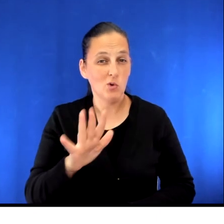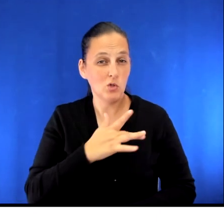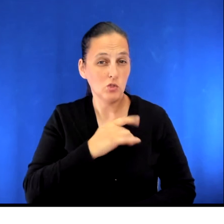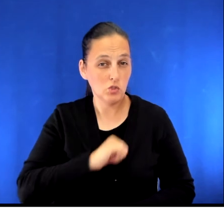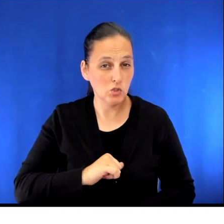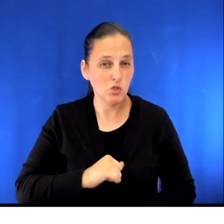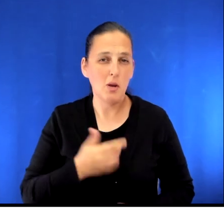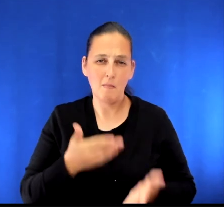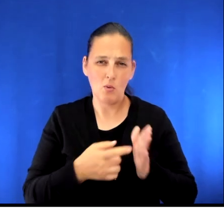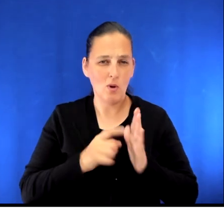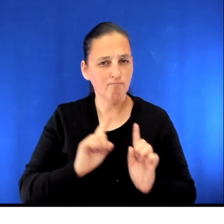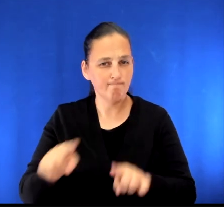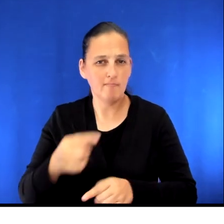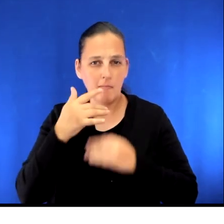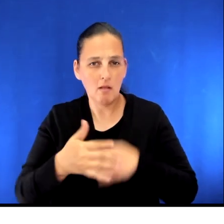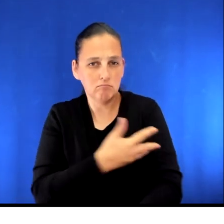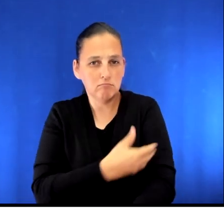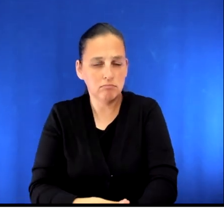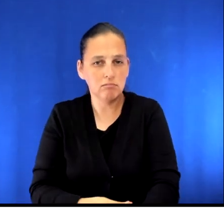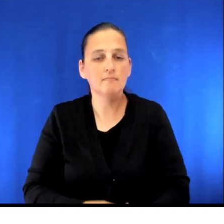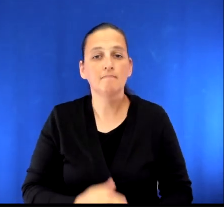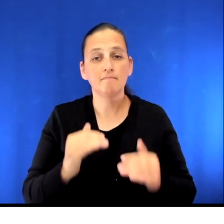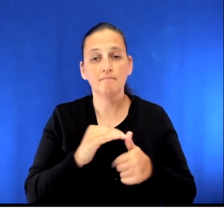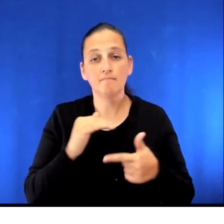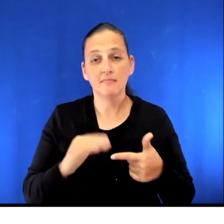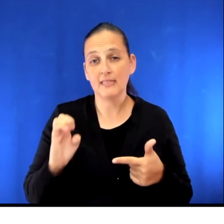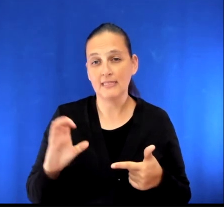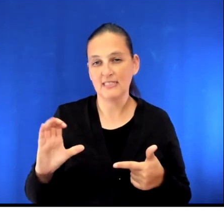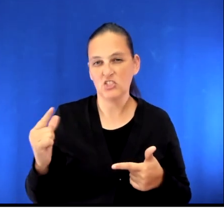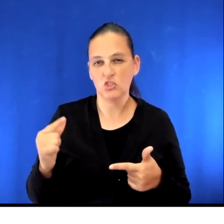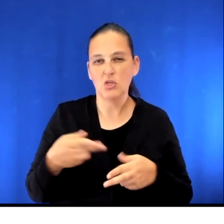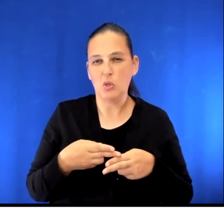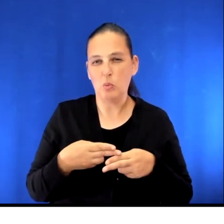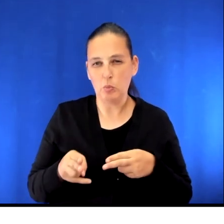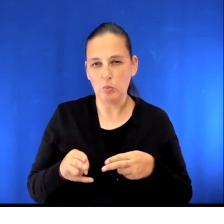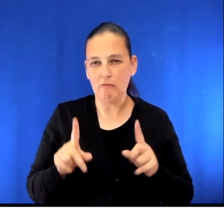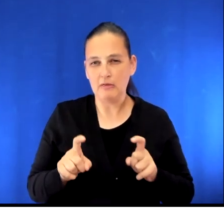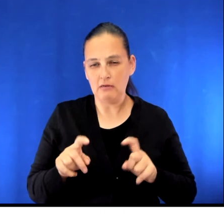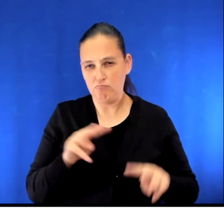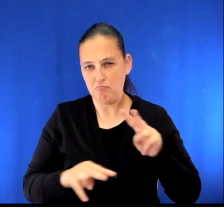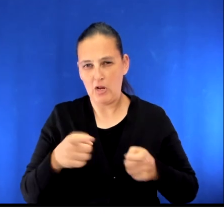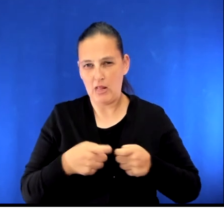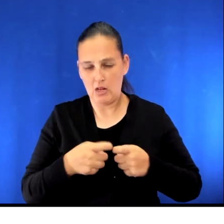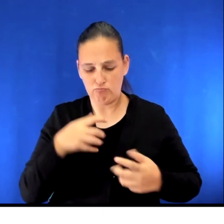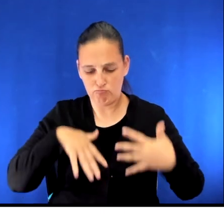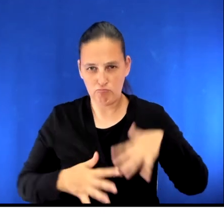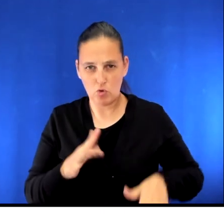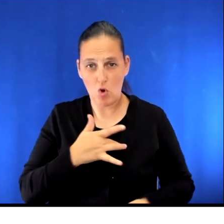You may also be sent for bloodwork, an ECG, which is a brief test to record the electrical activity taking place within your heart and a chest x-ray.